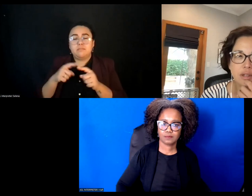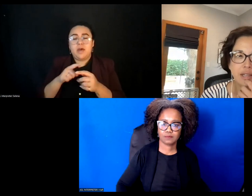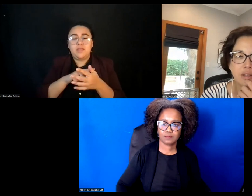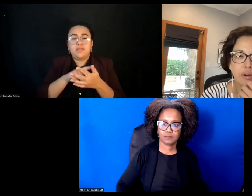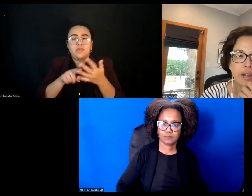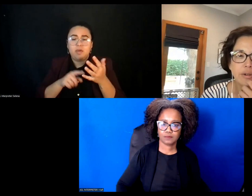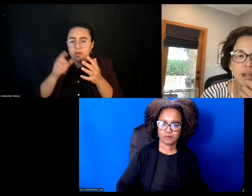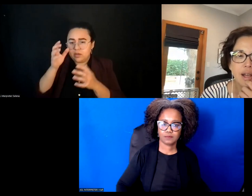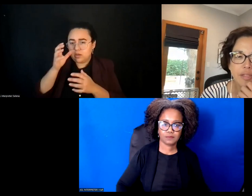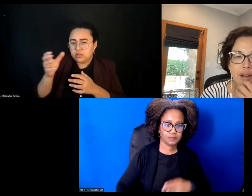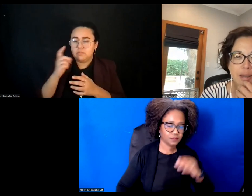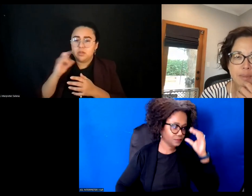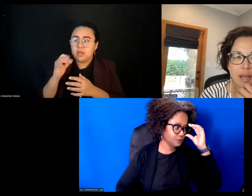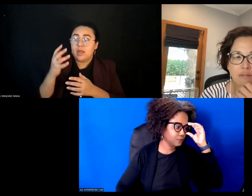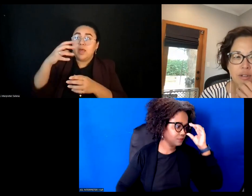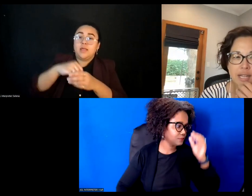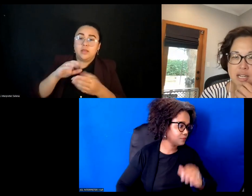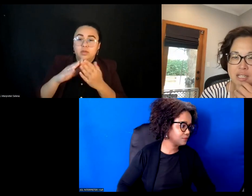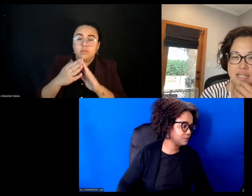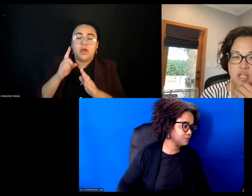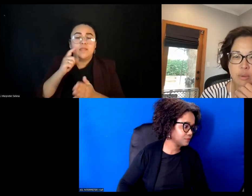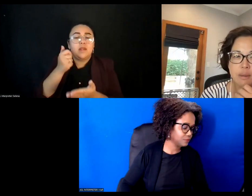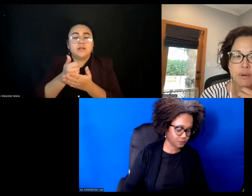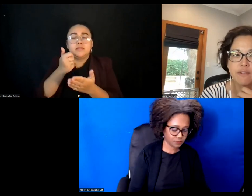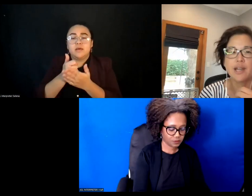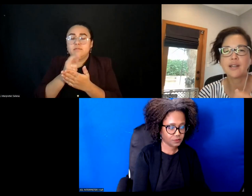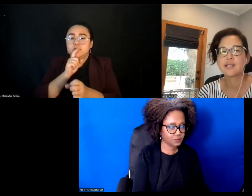like in the ground, I thought it might be helpful to actually situate and provide some